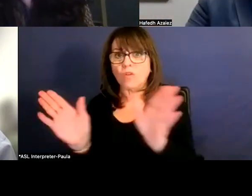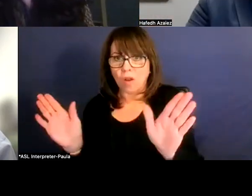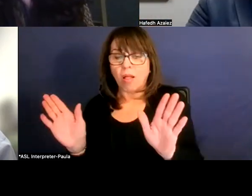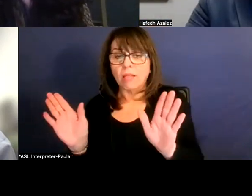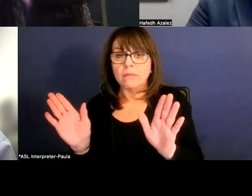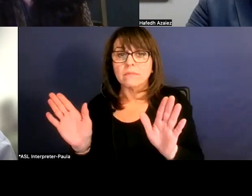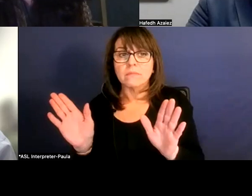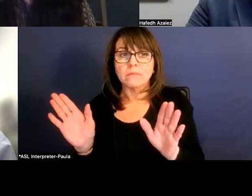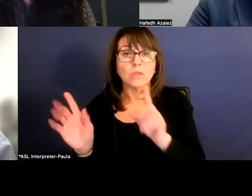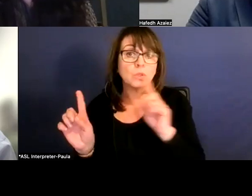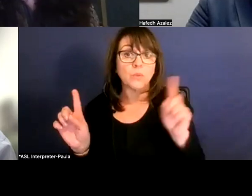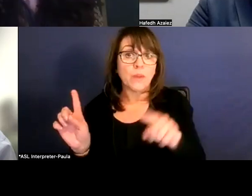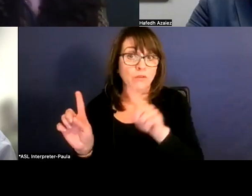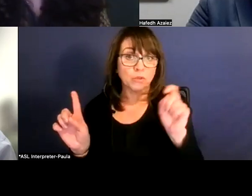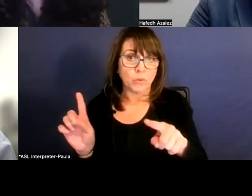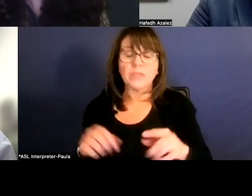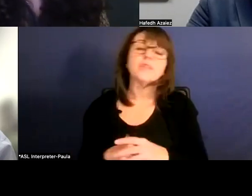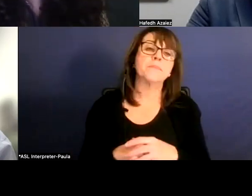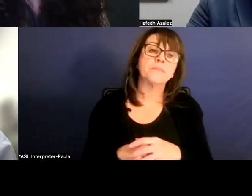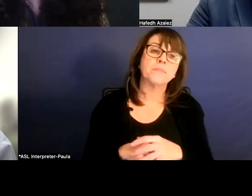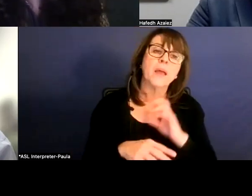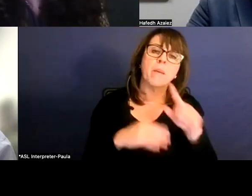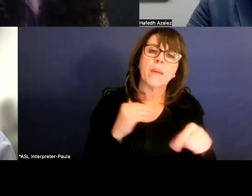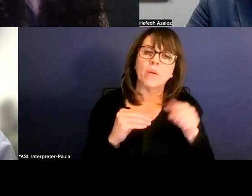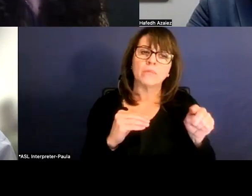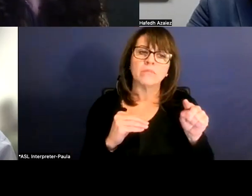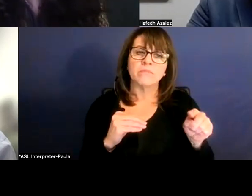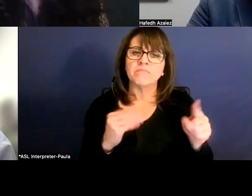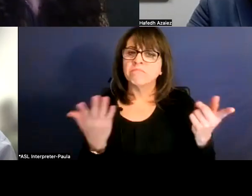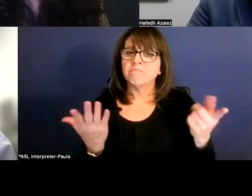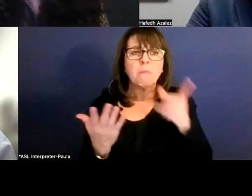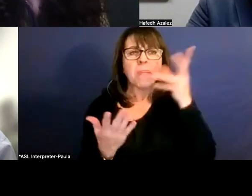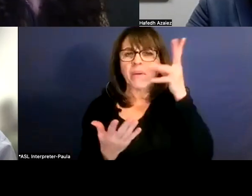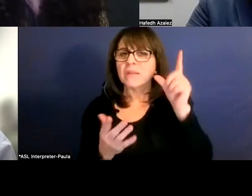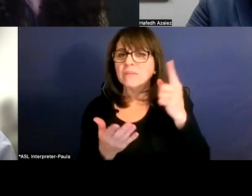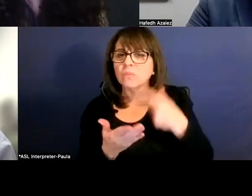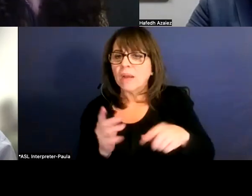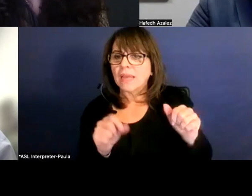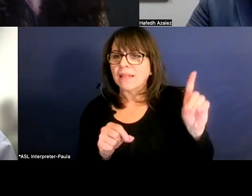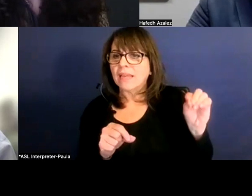So to answer your questions, you question about what else can parents do? Dr. Azaiez, I'm sorry,